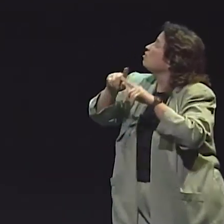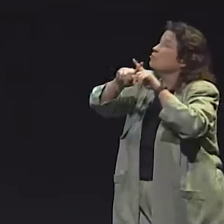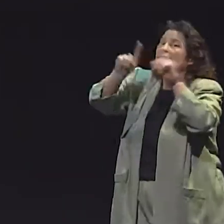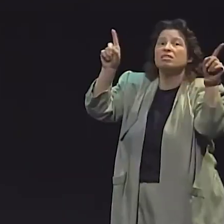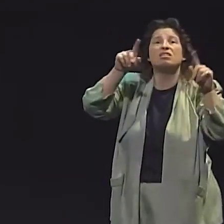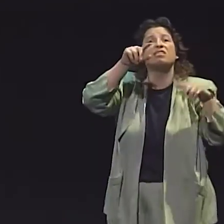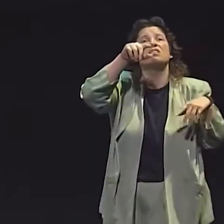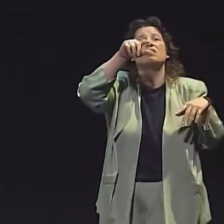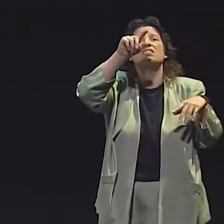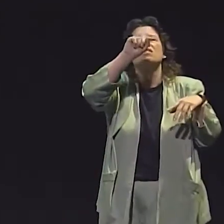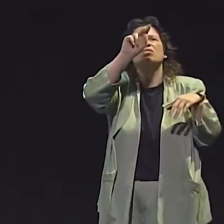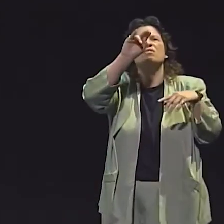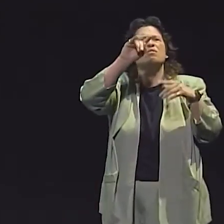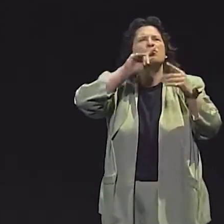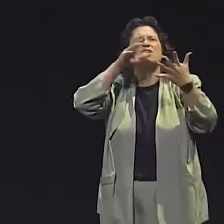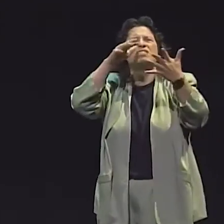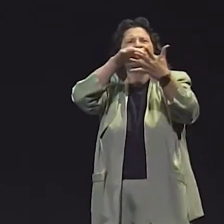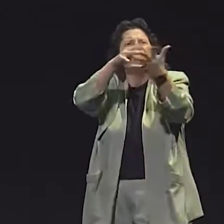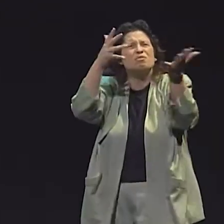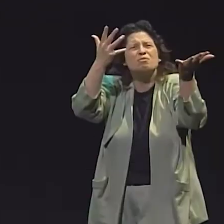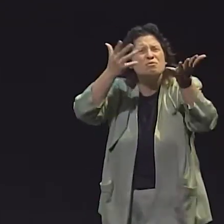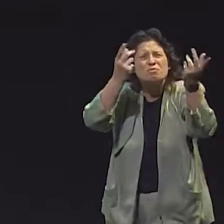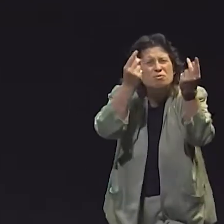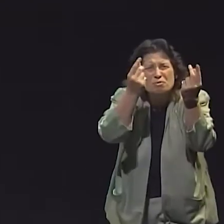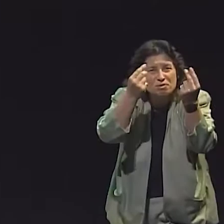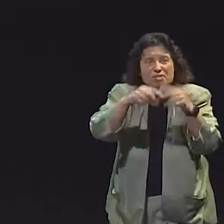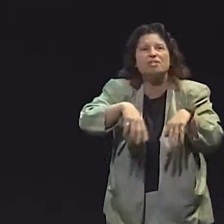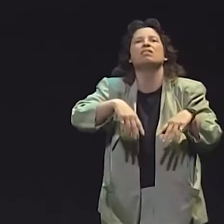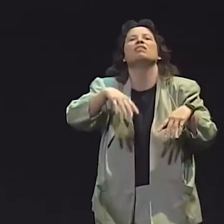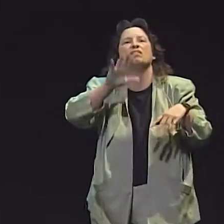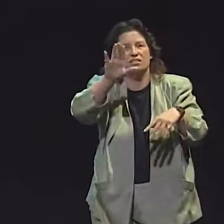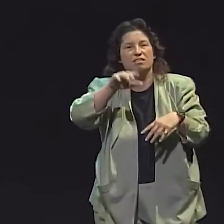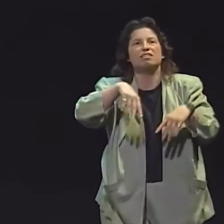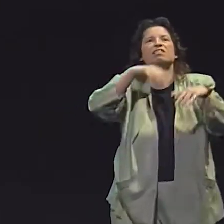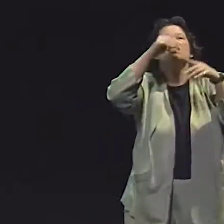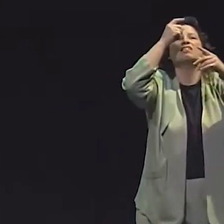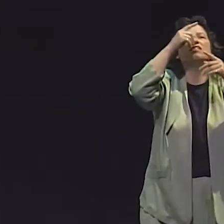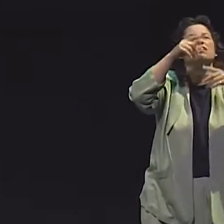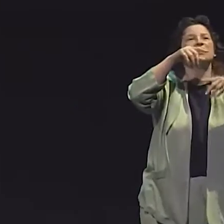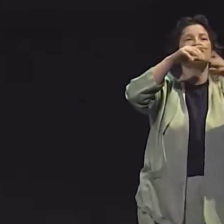PEOPLE STUDY ENTIRE SENTENCES AND CONSIDER THAT THE T-UNIT IN ENGLISH.